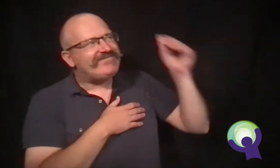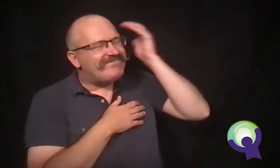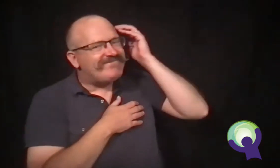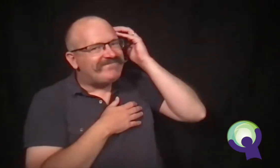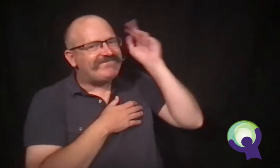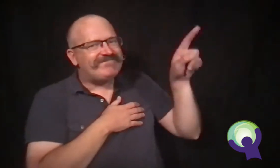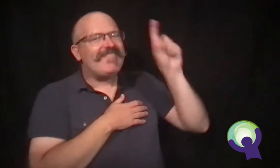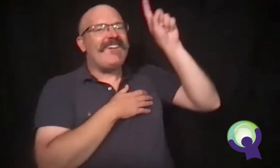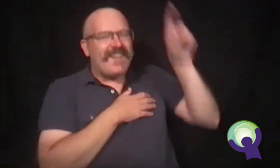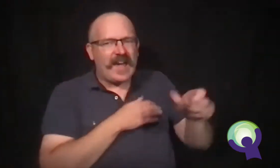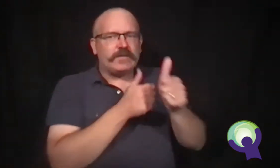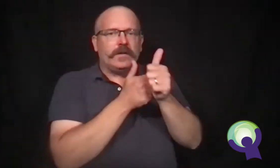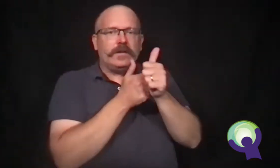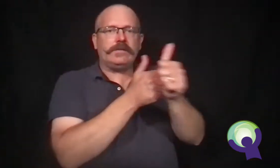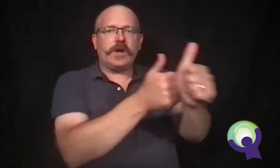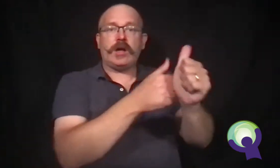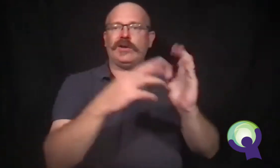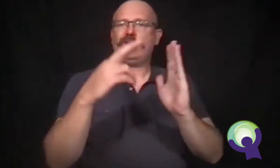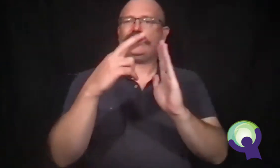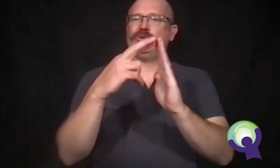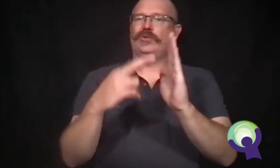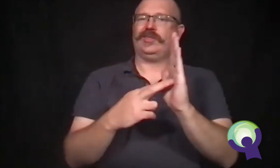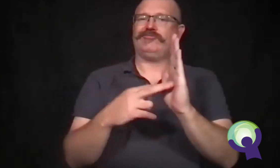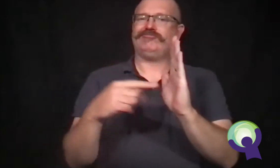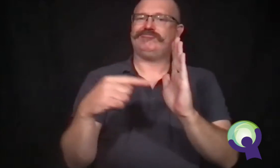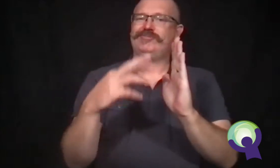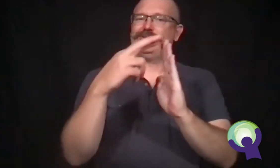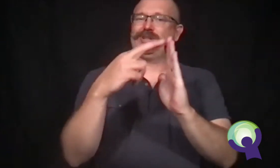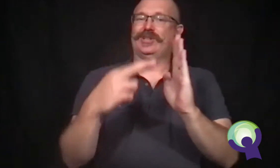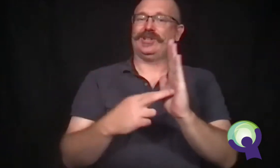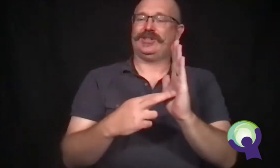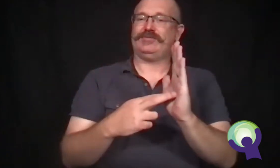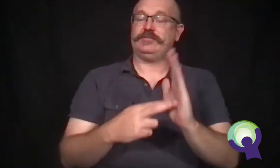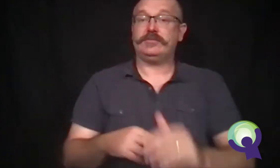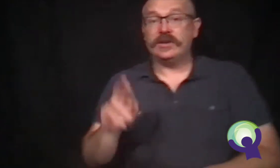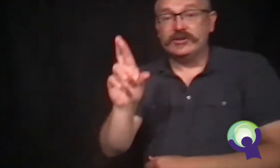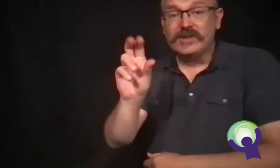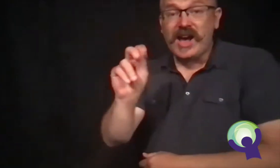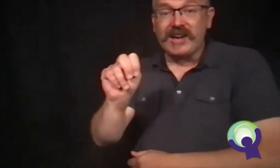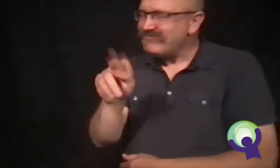"I know how you feel, baby," she said. "but you have to follow the rules."